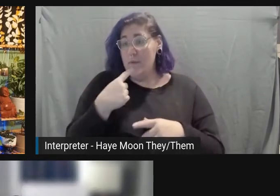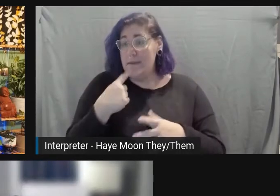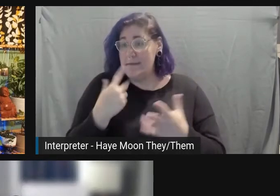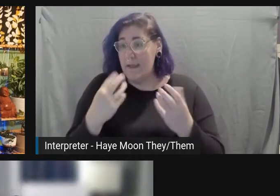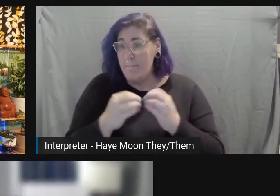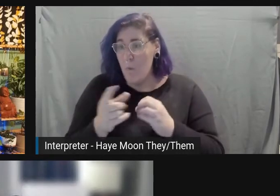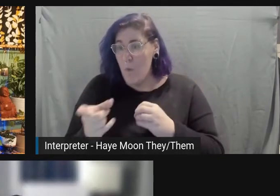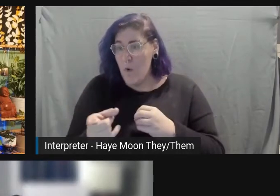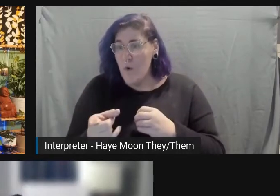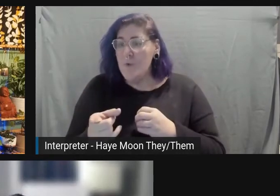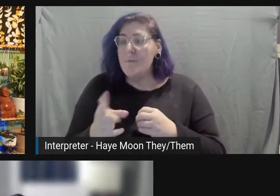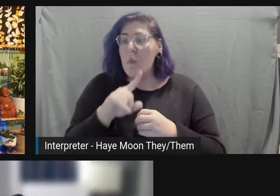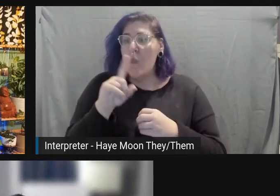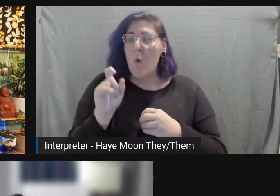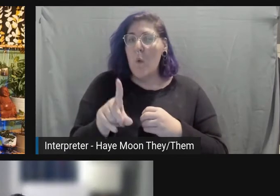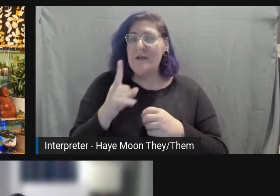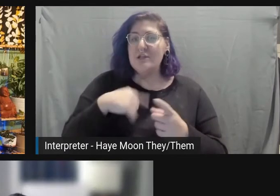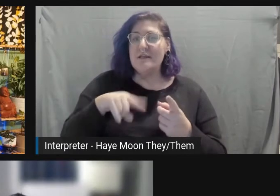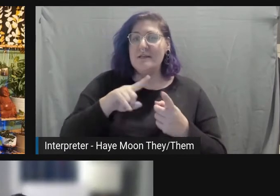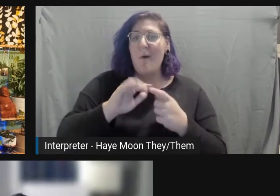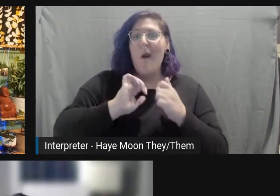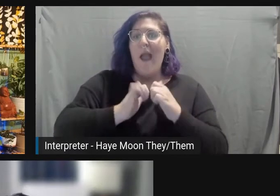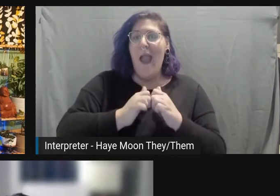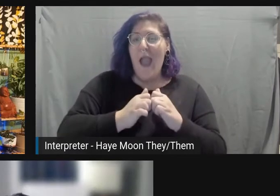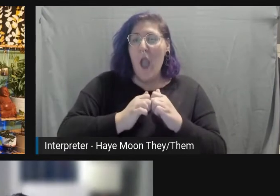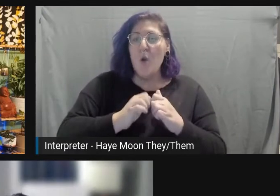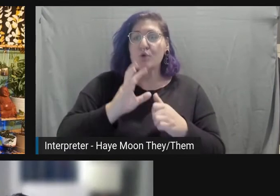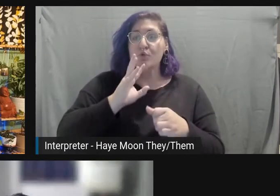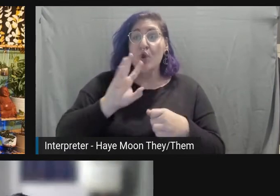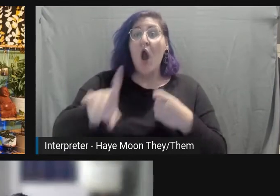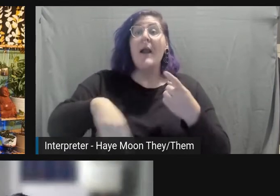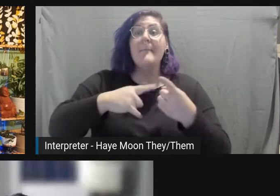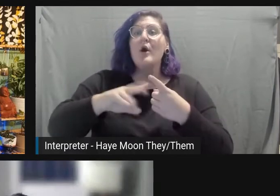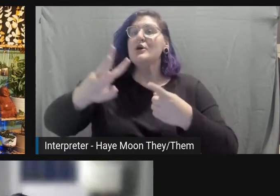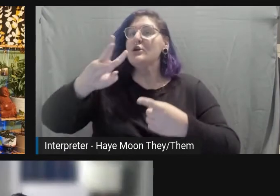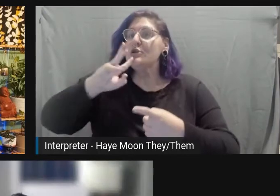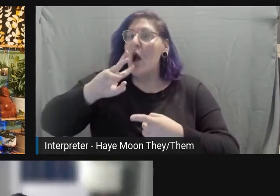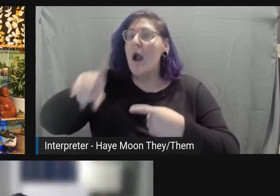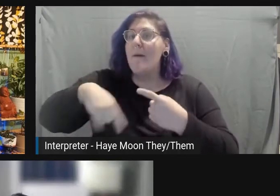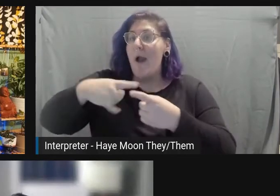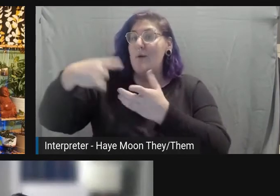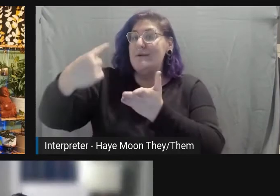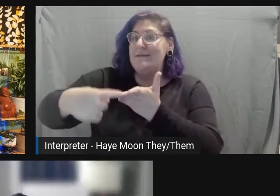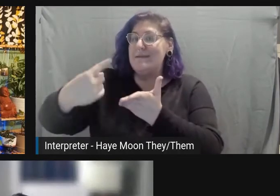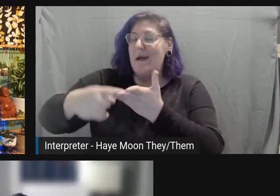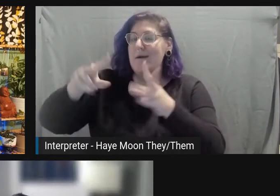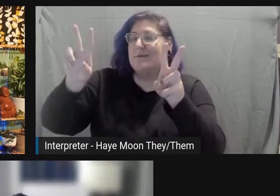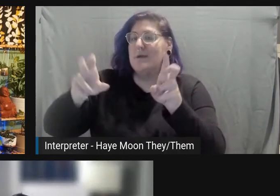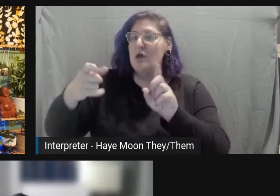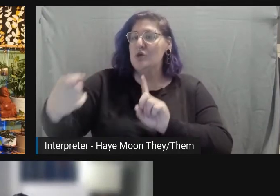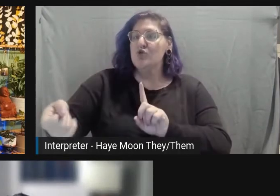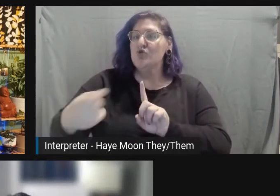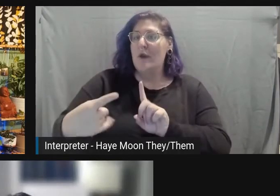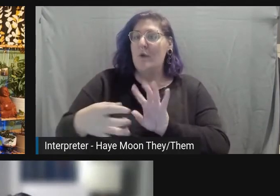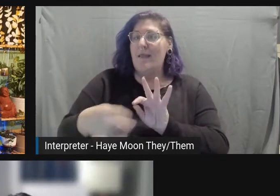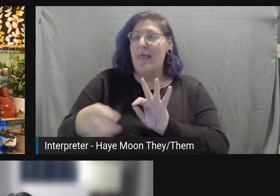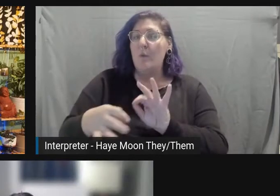The question is about how to talk about triggering language without using triggering language, so people in the conversation can be comfortable.